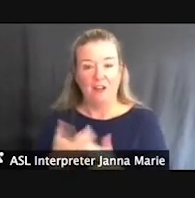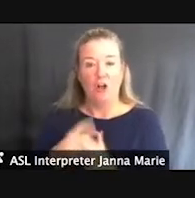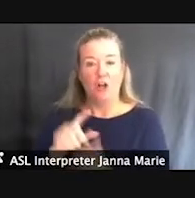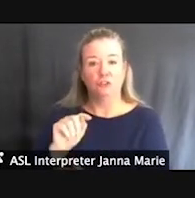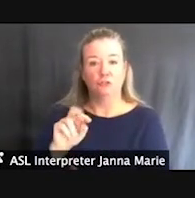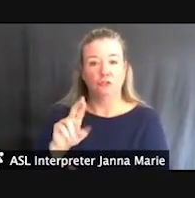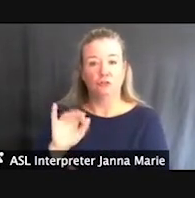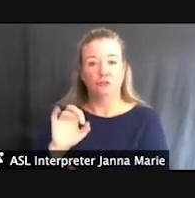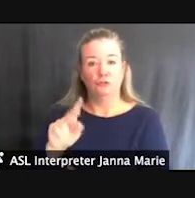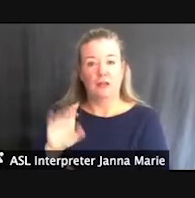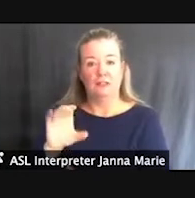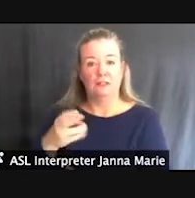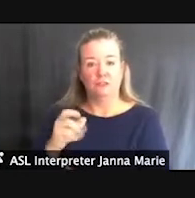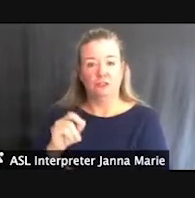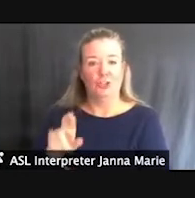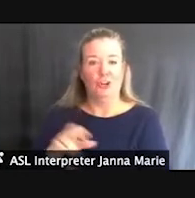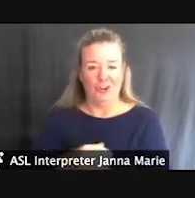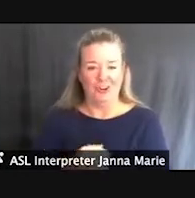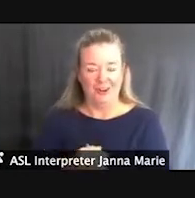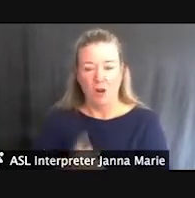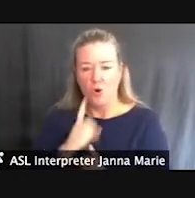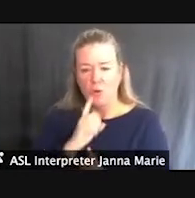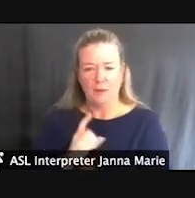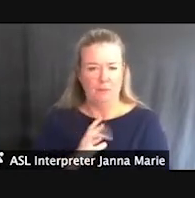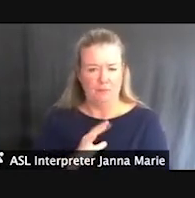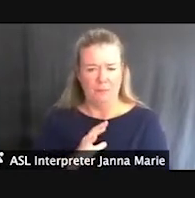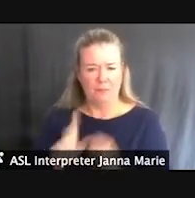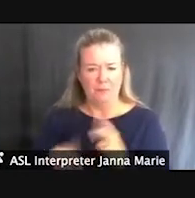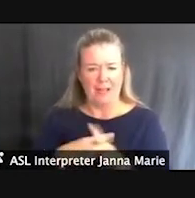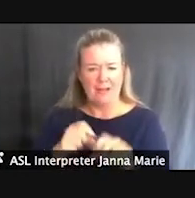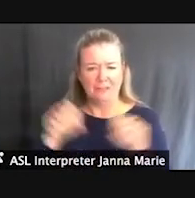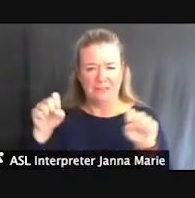which is a really versatile type of system that helps visitors explore areas of the parks